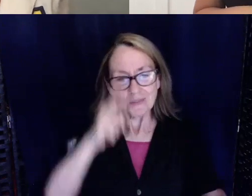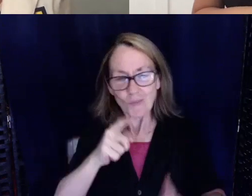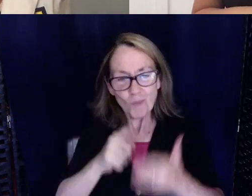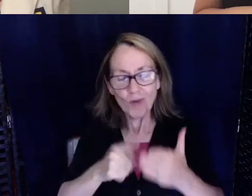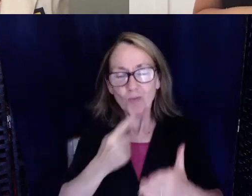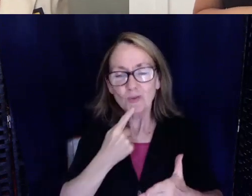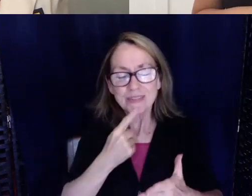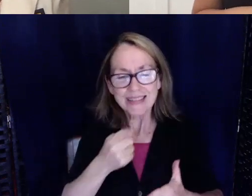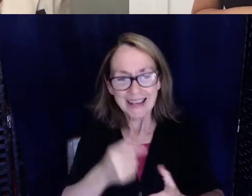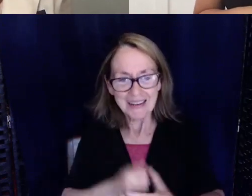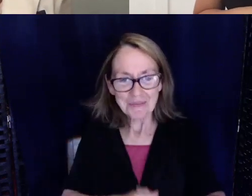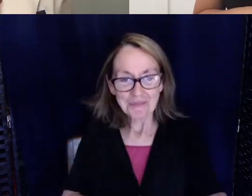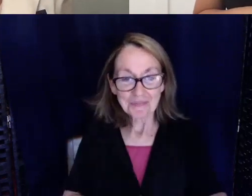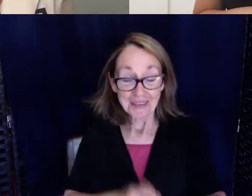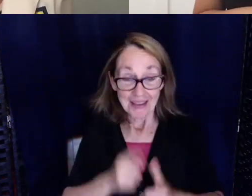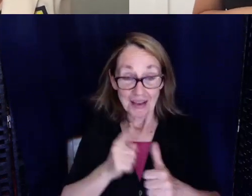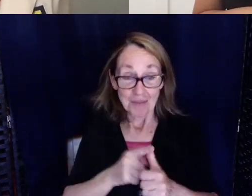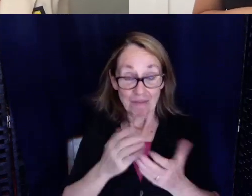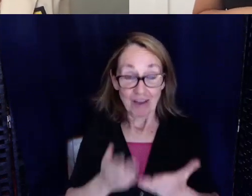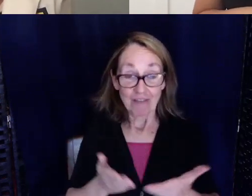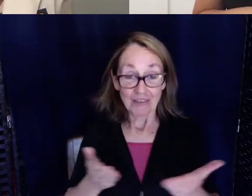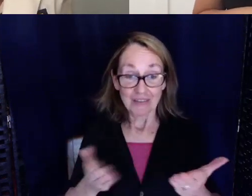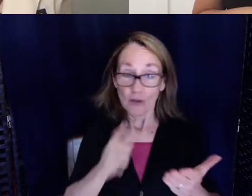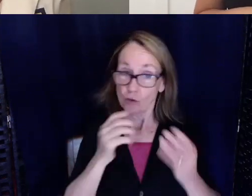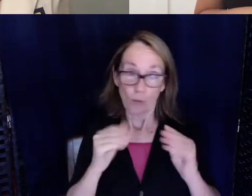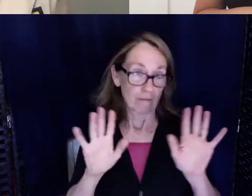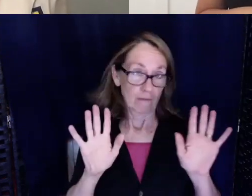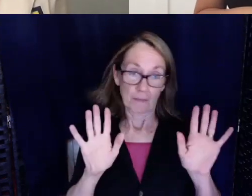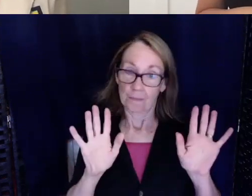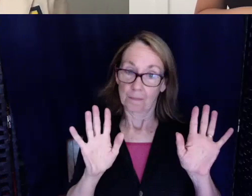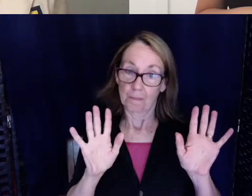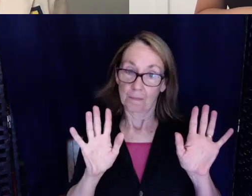Well my first thing is don't give up. You're gonna have a lot of people tell